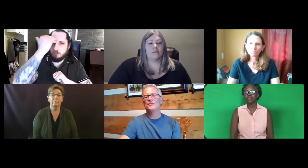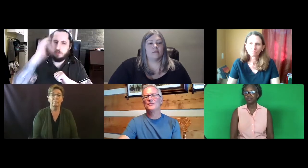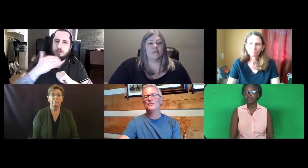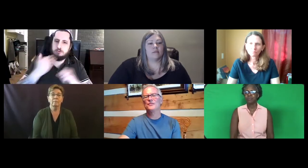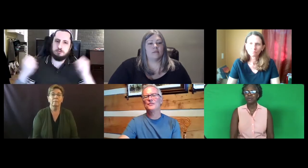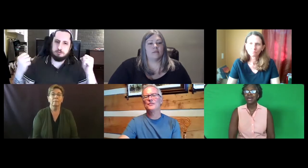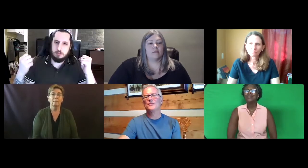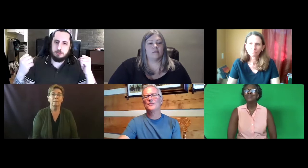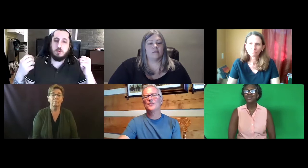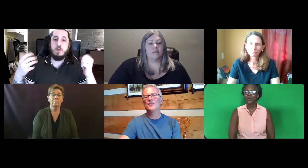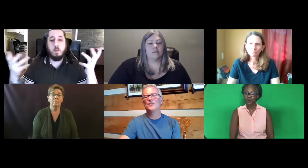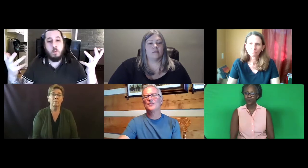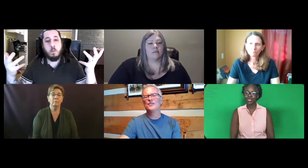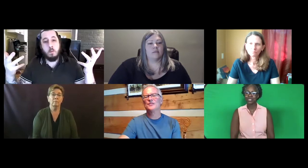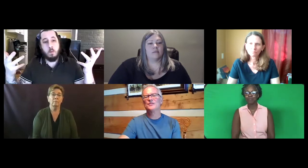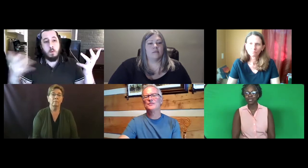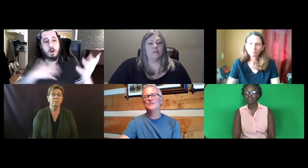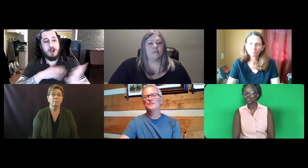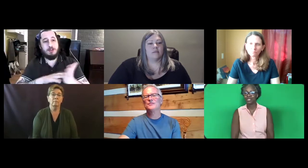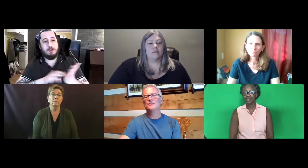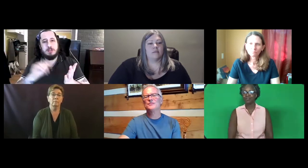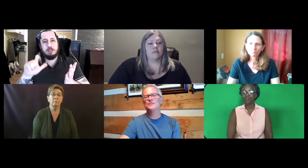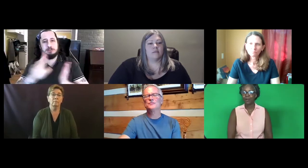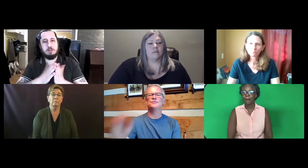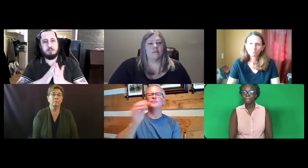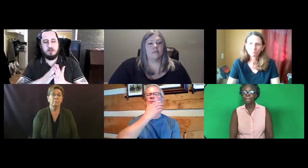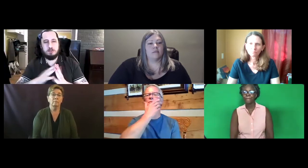But how do you know that somebody is a good signer?